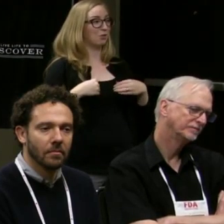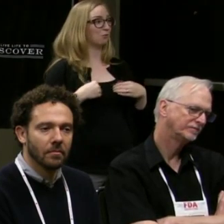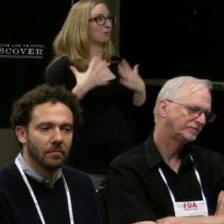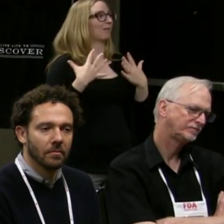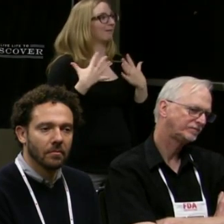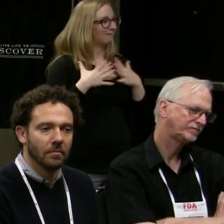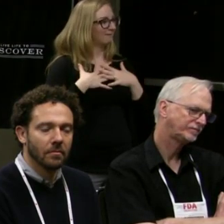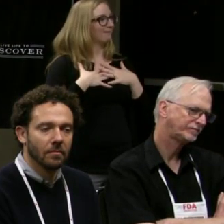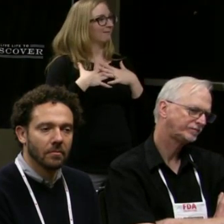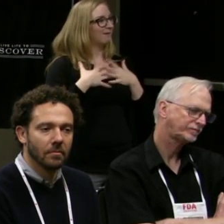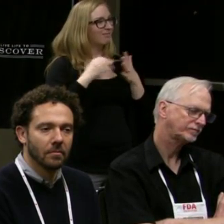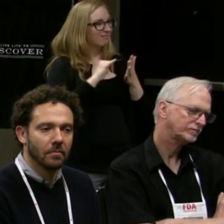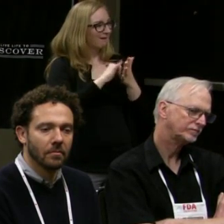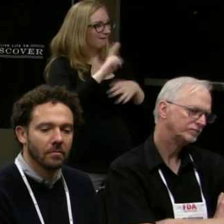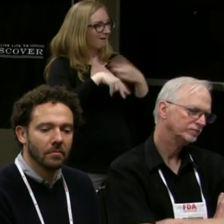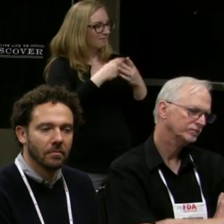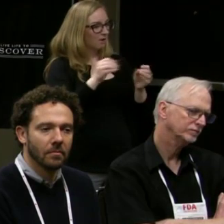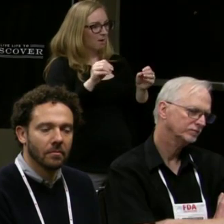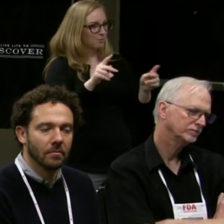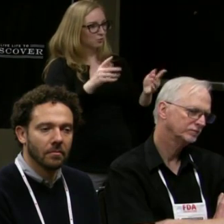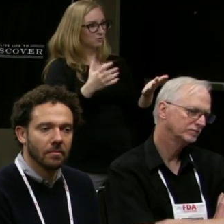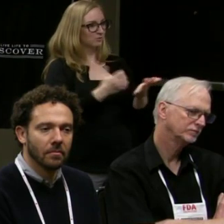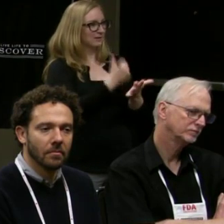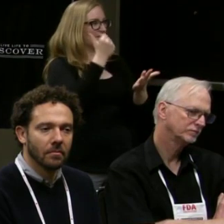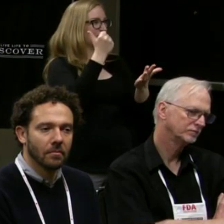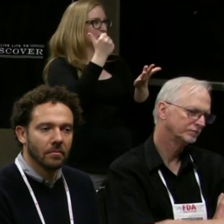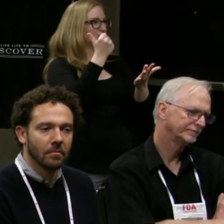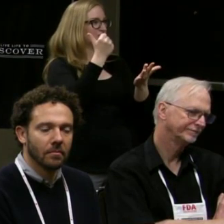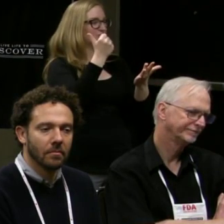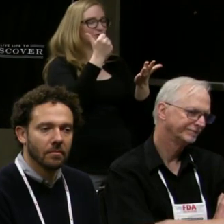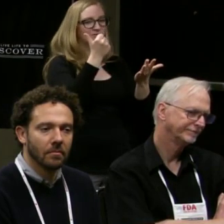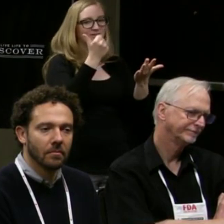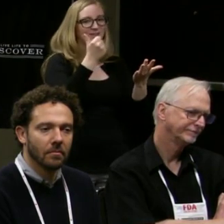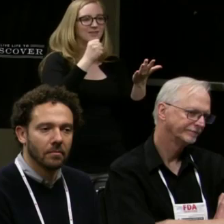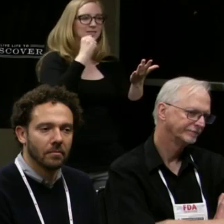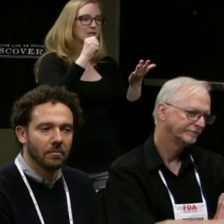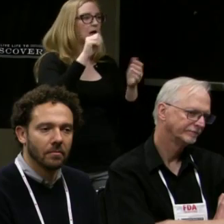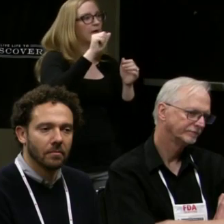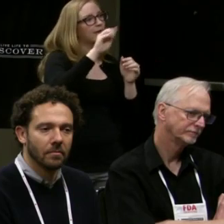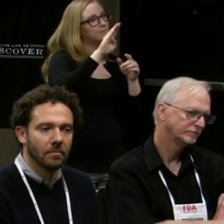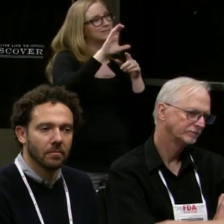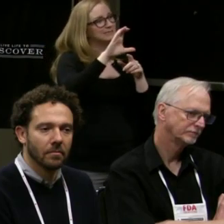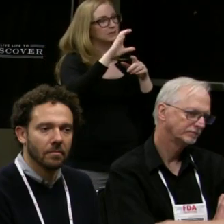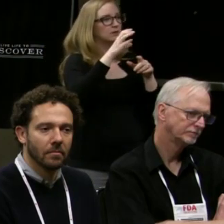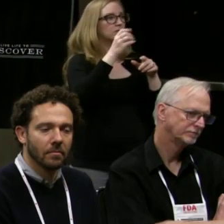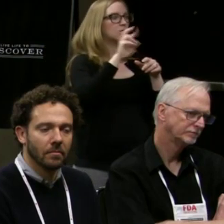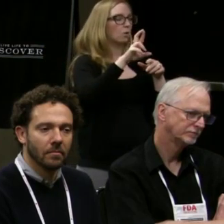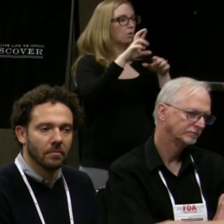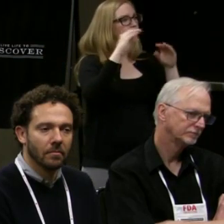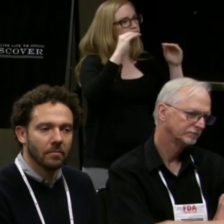instead of just this is the ASL alphabet, which is also important,